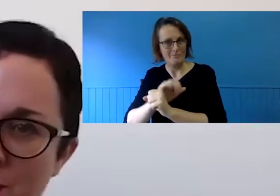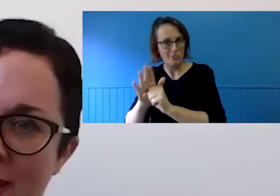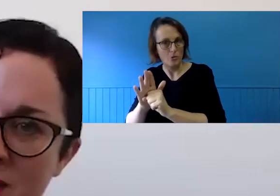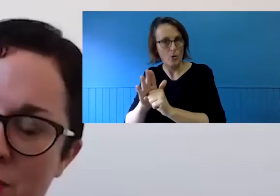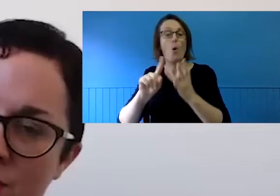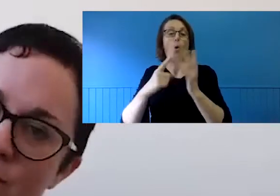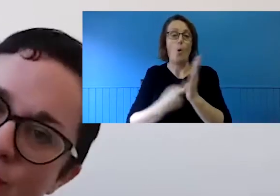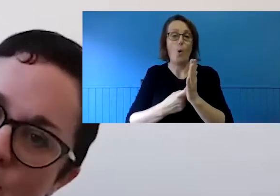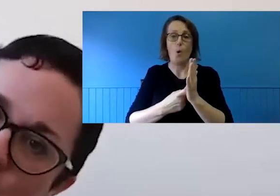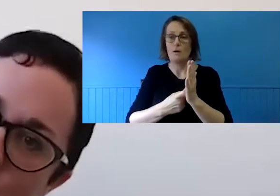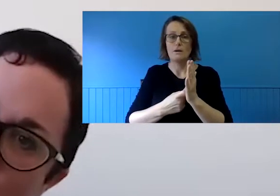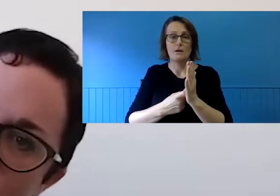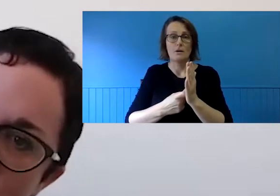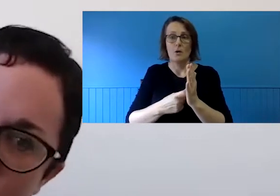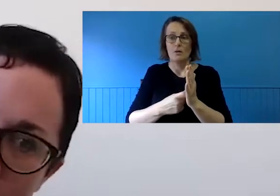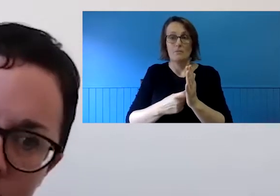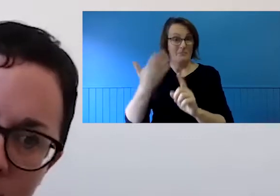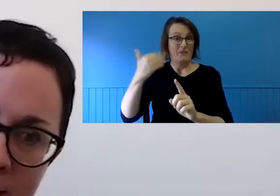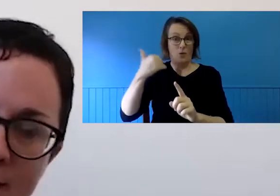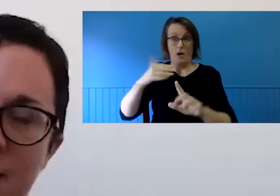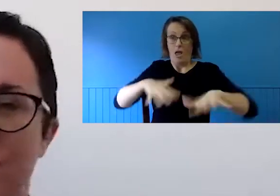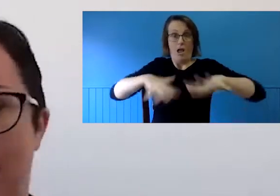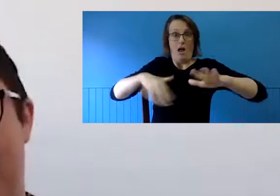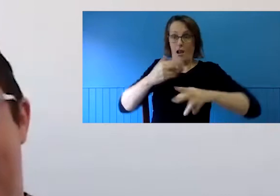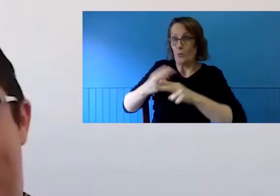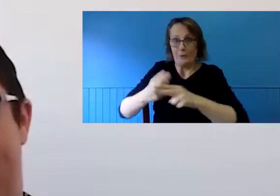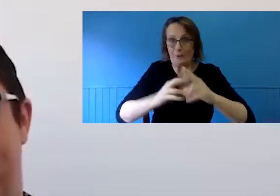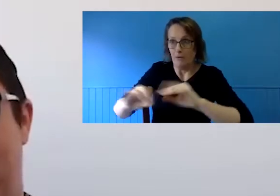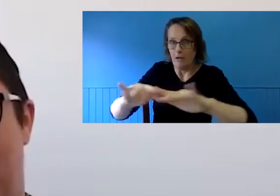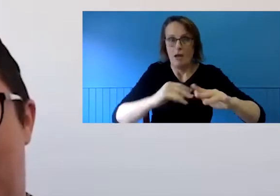we had to put those remote work environments at place, rather than